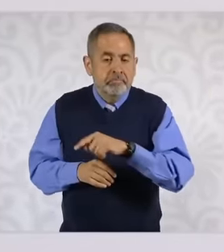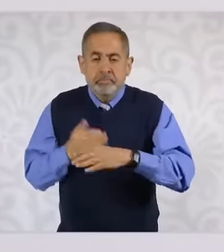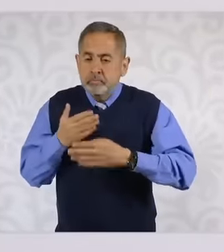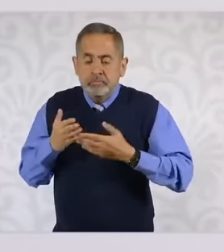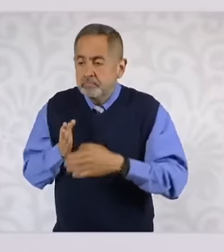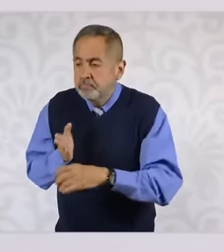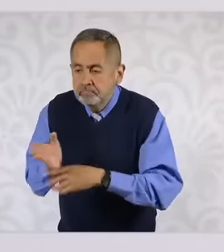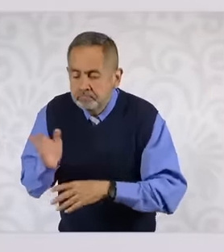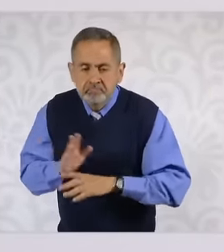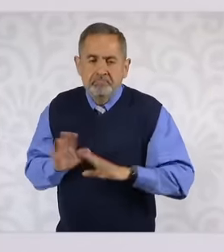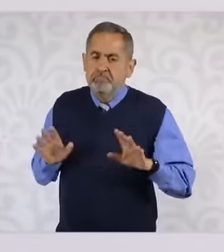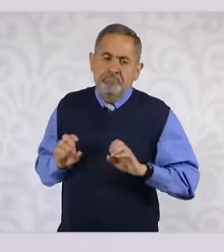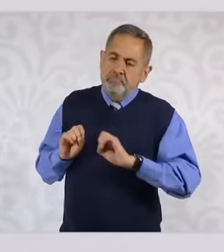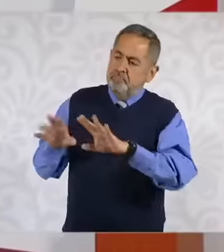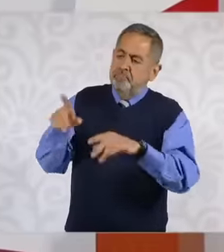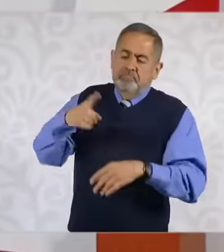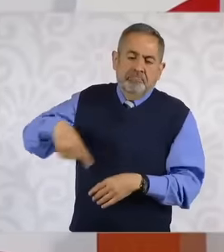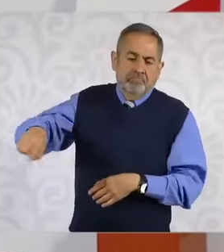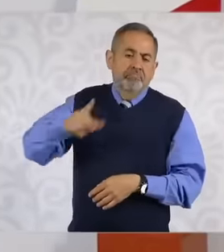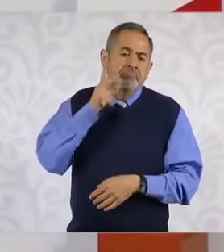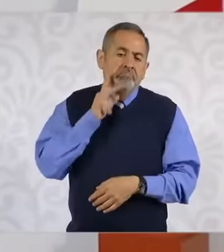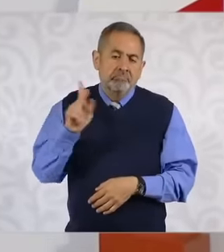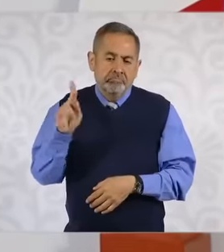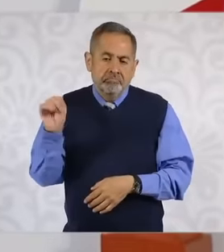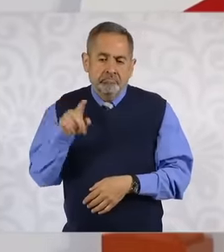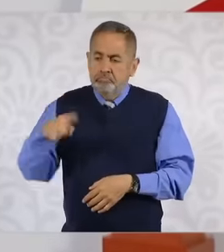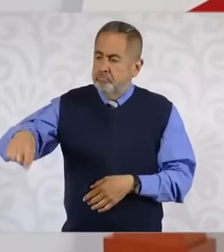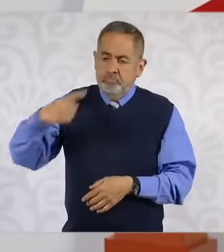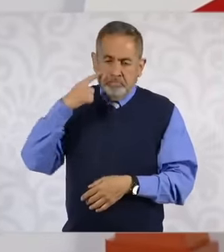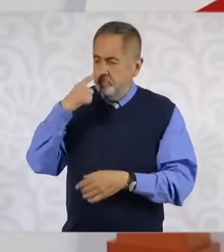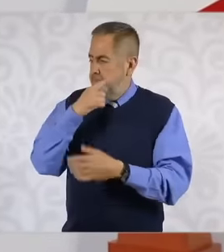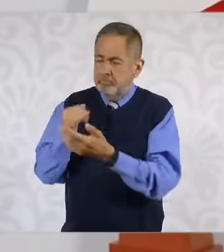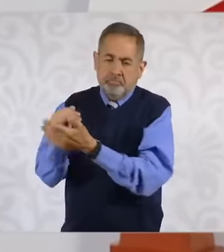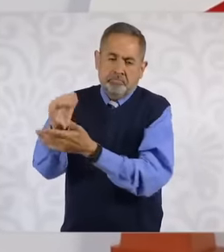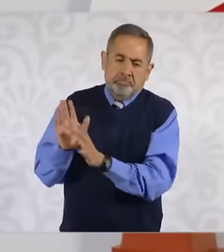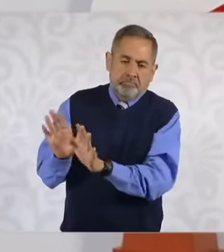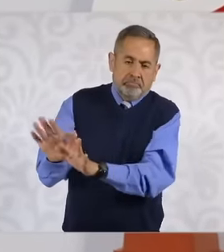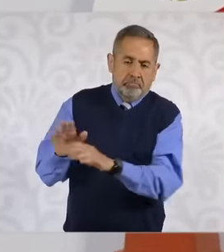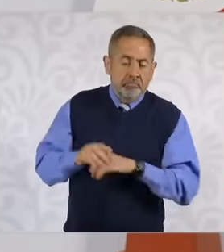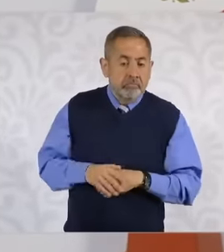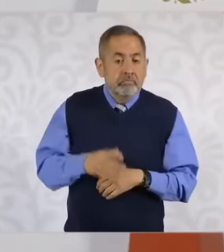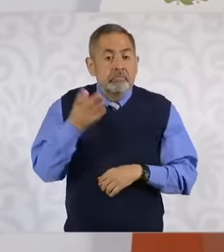freedom for the oil workers to decide And if the secretary of labor